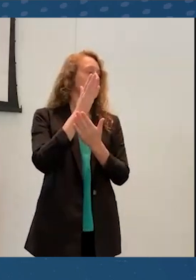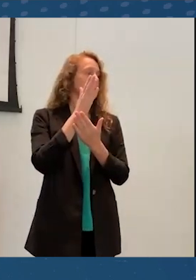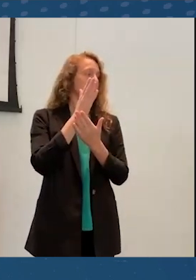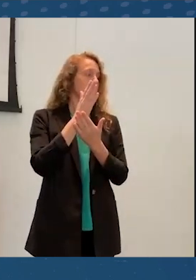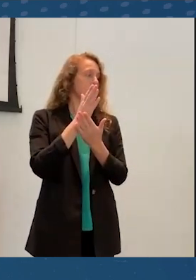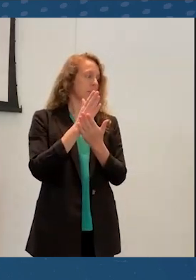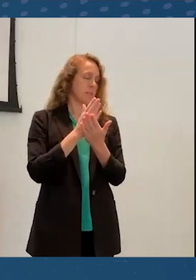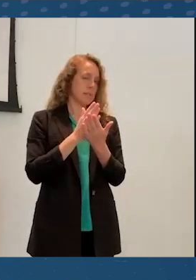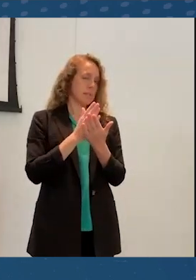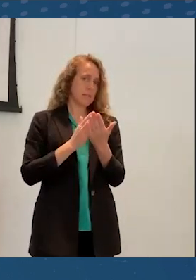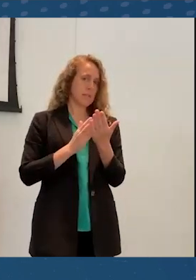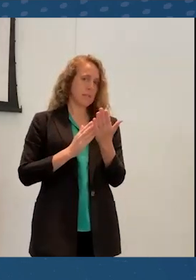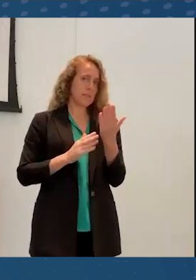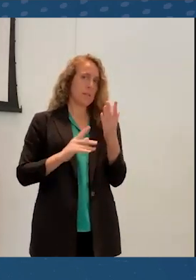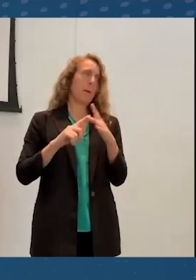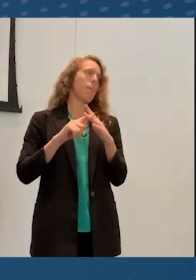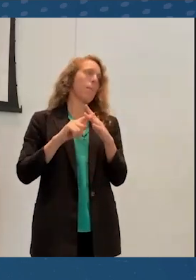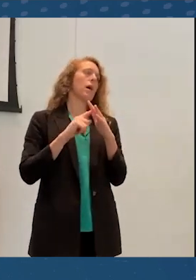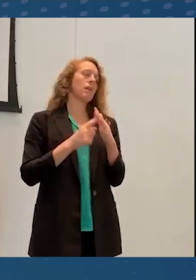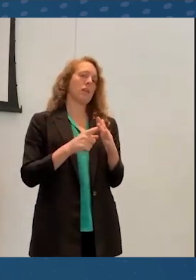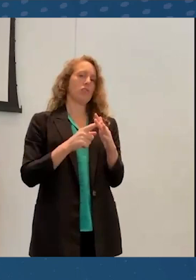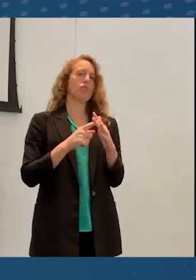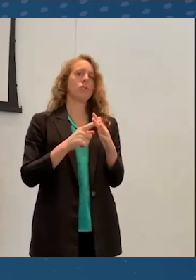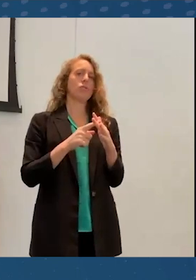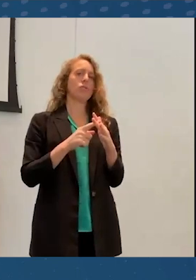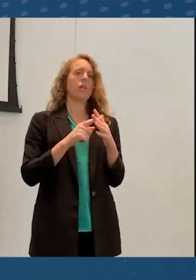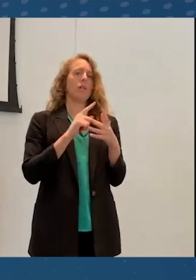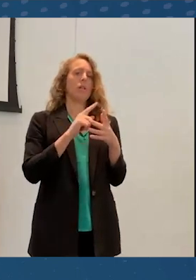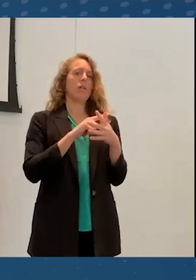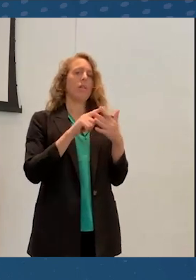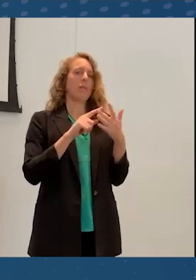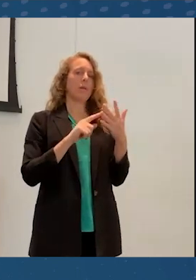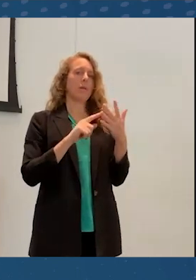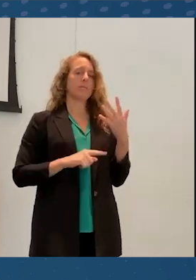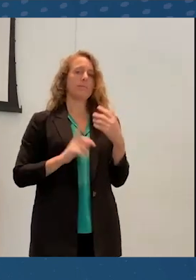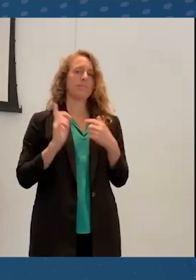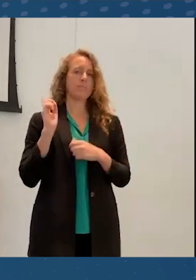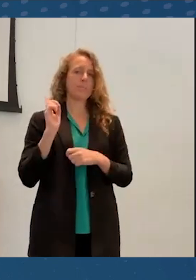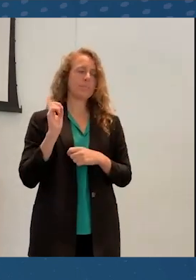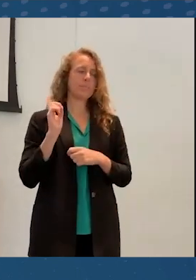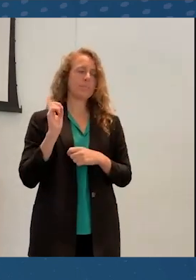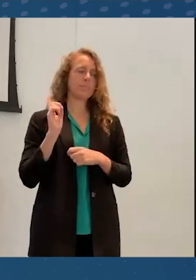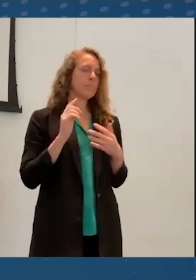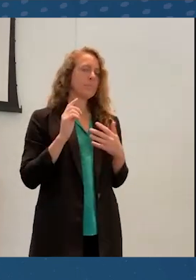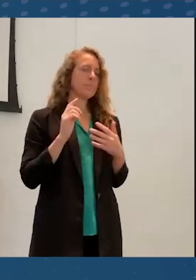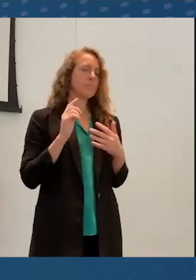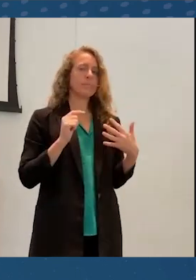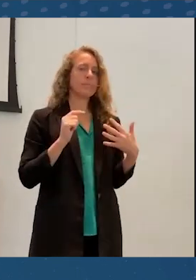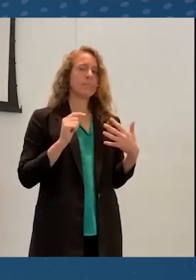been continuing to revise through the conference. But a short list of the inequities